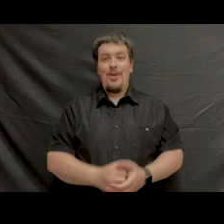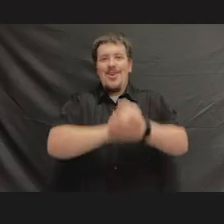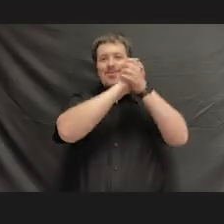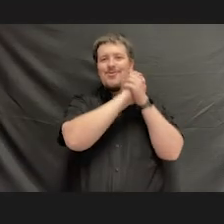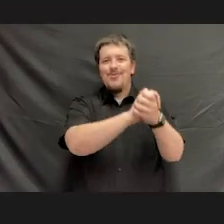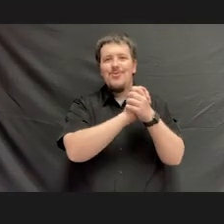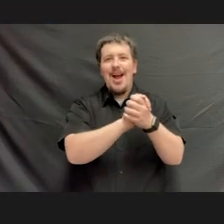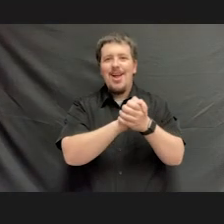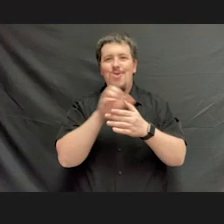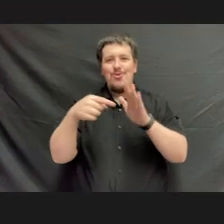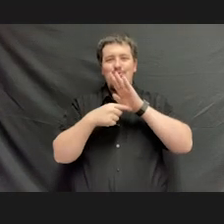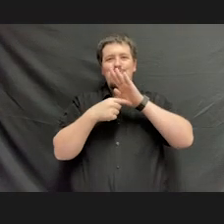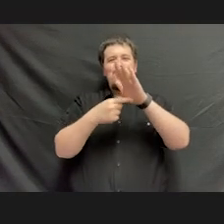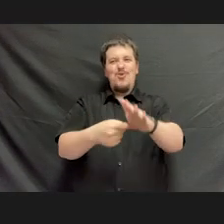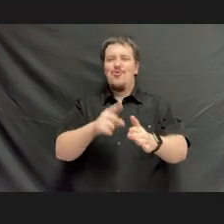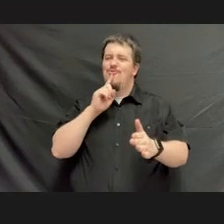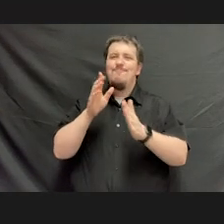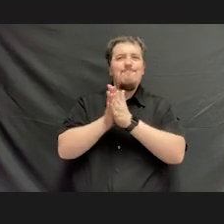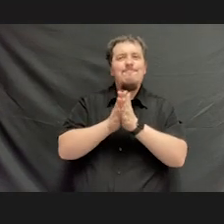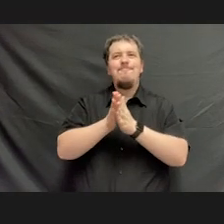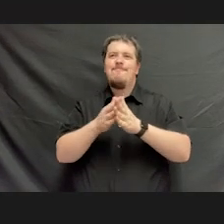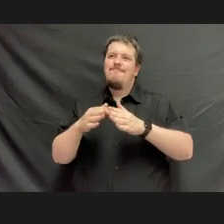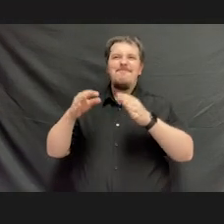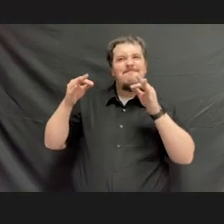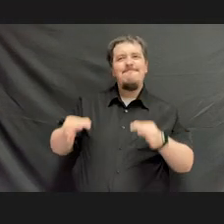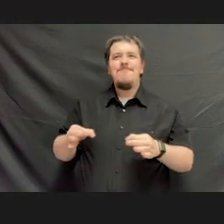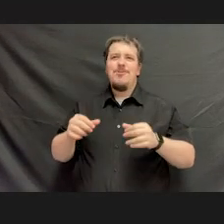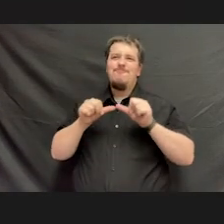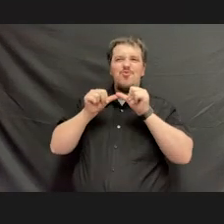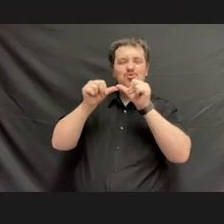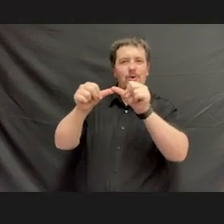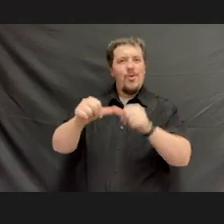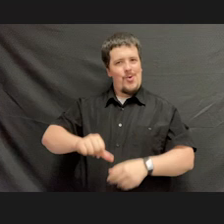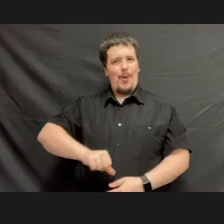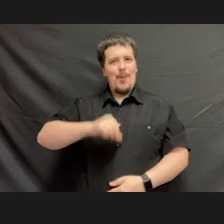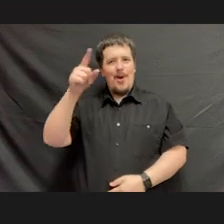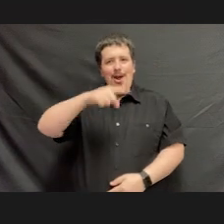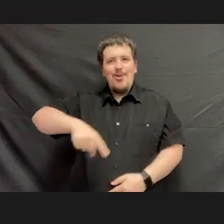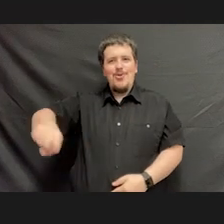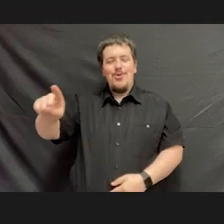Congratulations. You have shown dedication and endurance. We are all so proud of you.